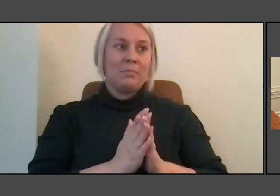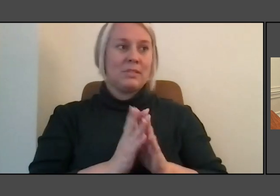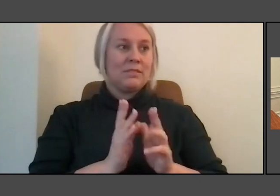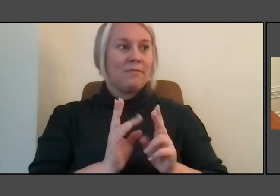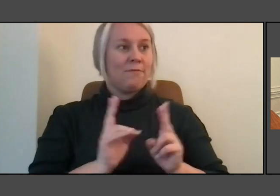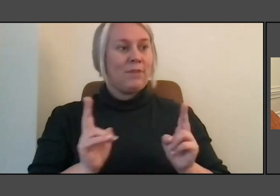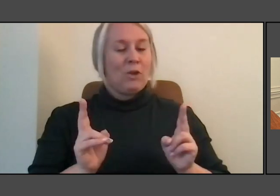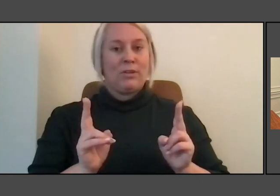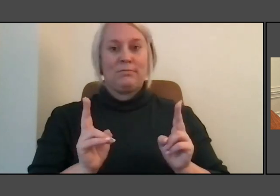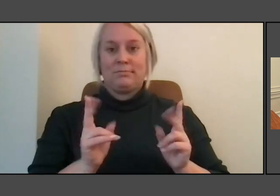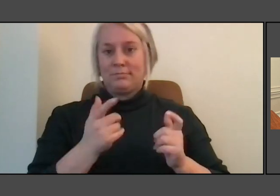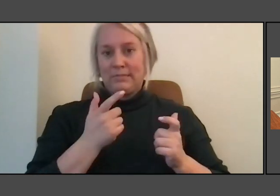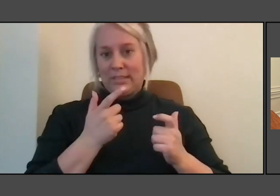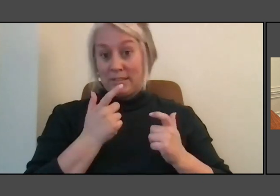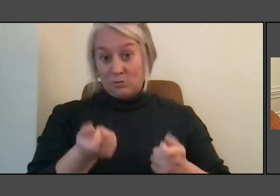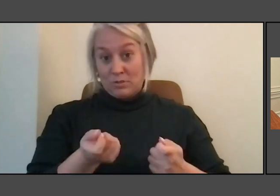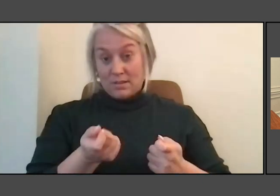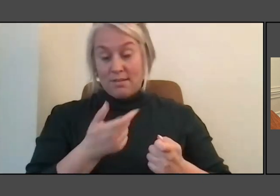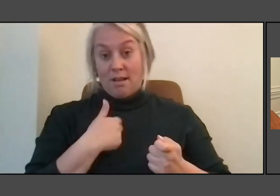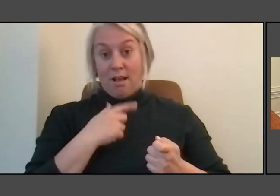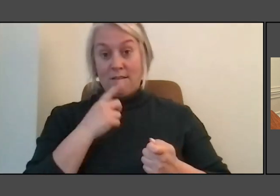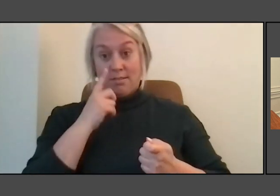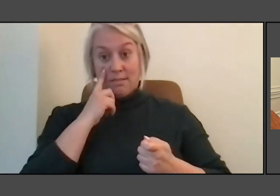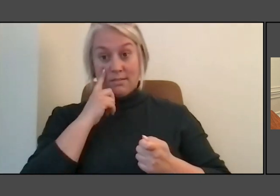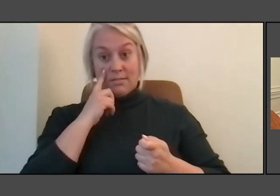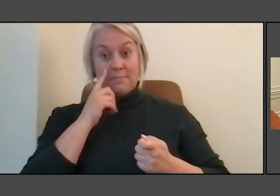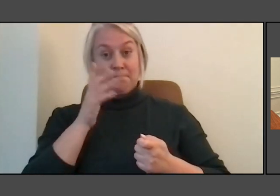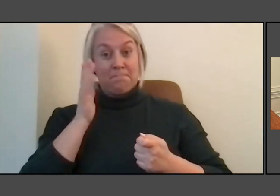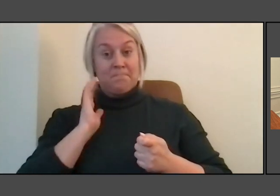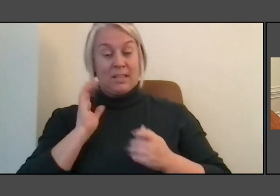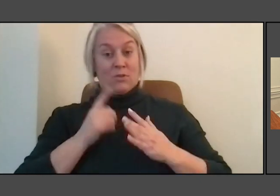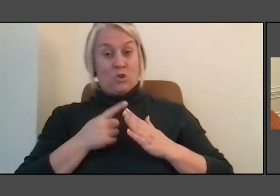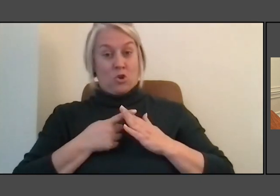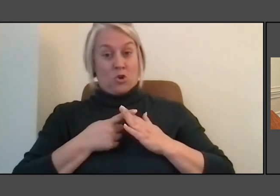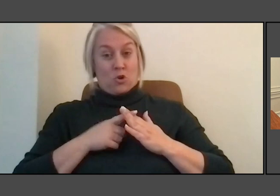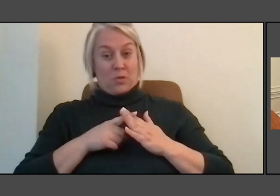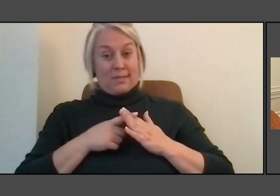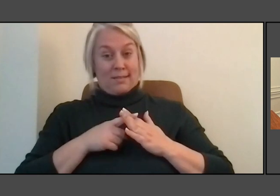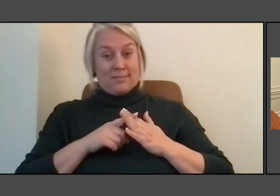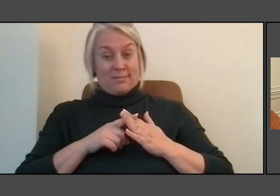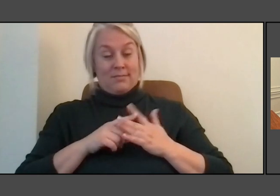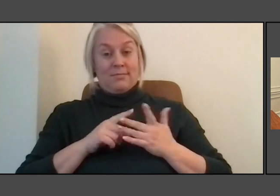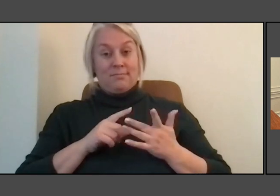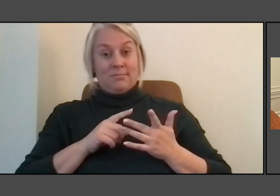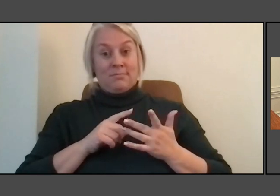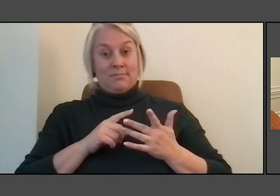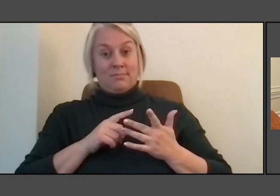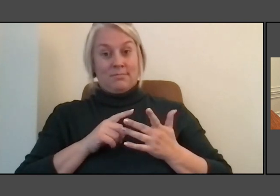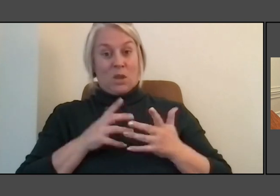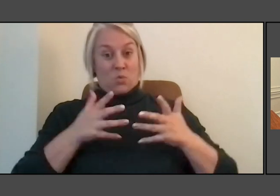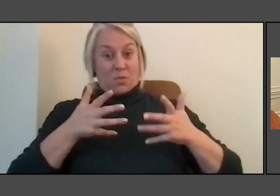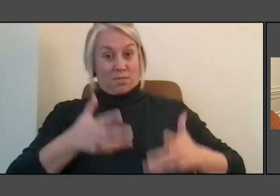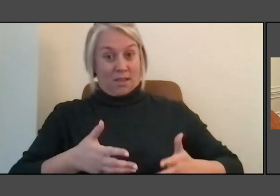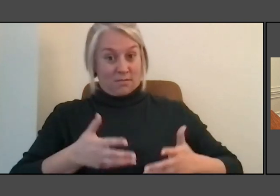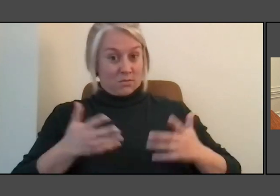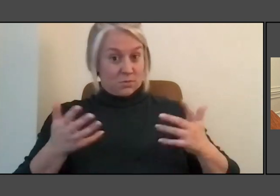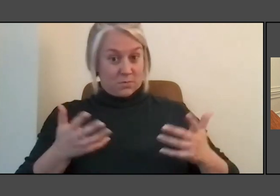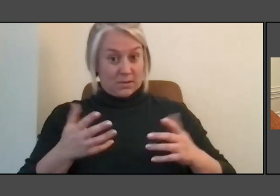because I think the earliest remnants that are left are like not that old.